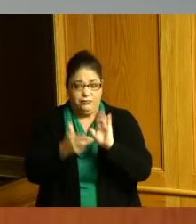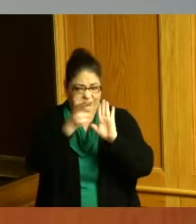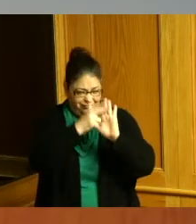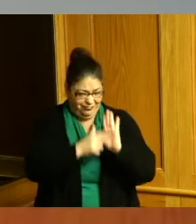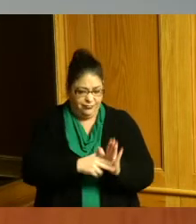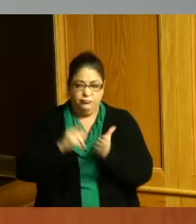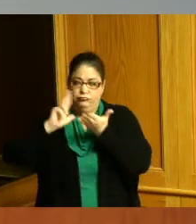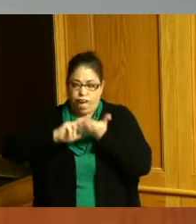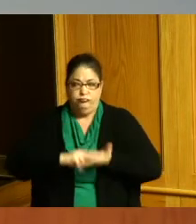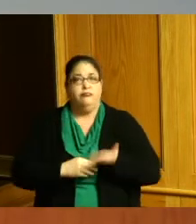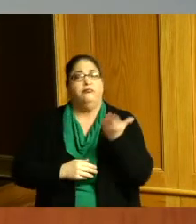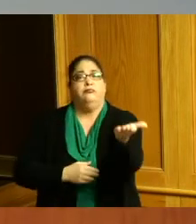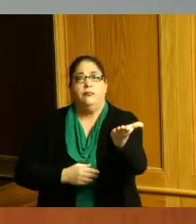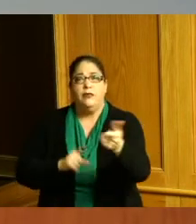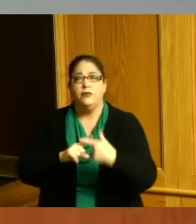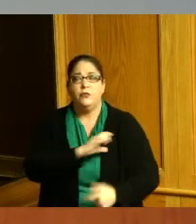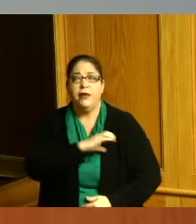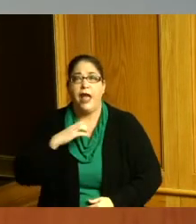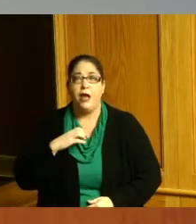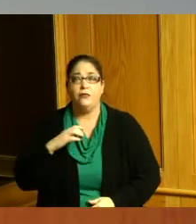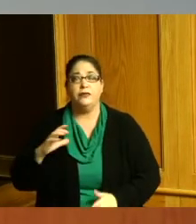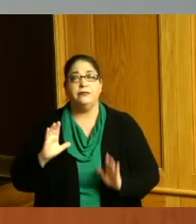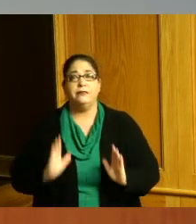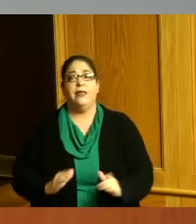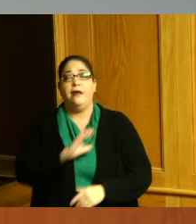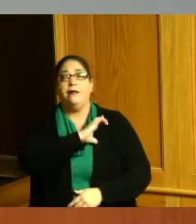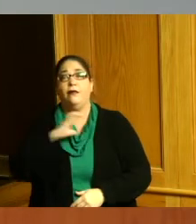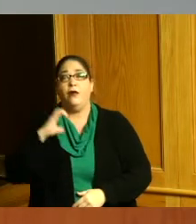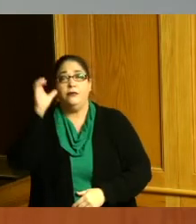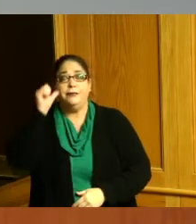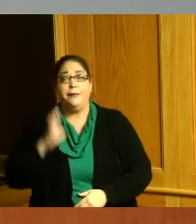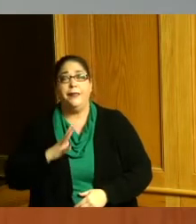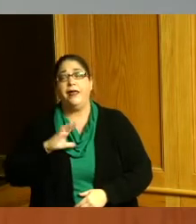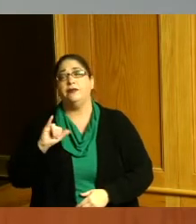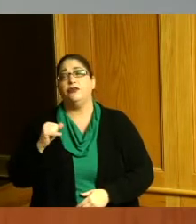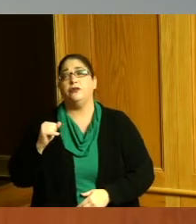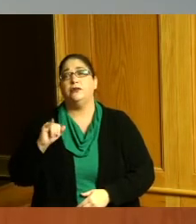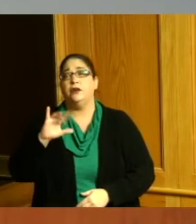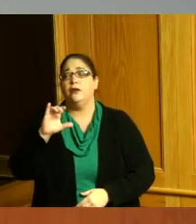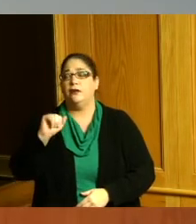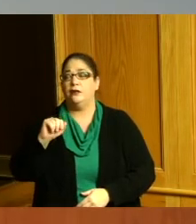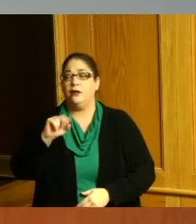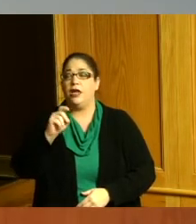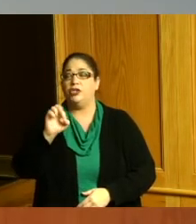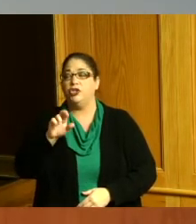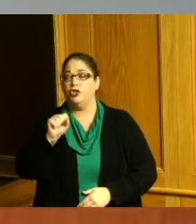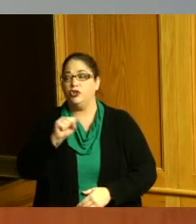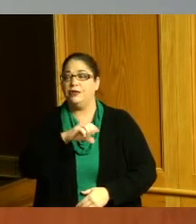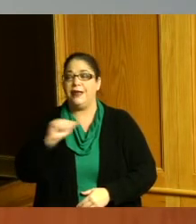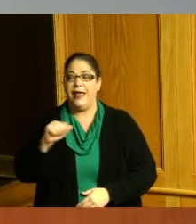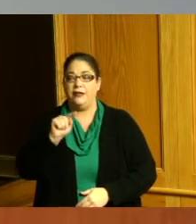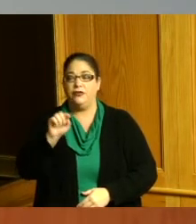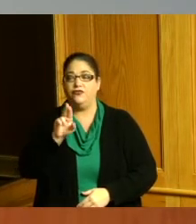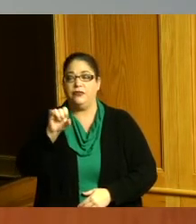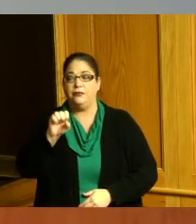and whereas Congressman Conyers and Rep Shirley Chisholm resubmitted the King holiday legislation